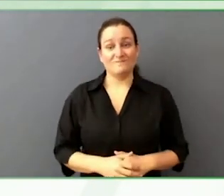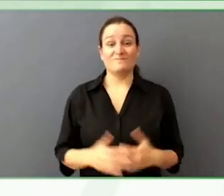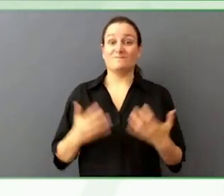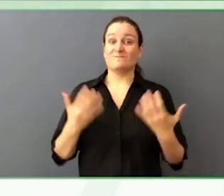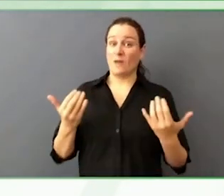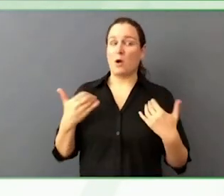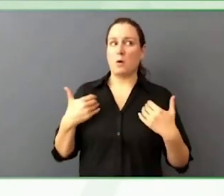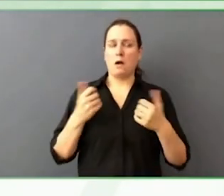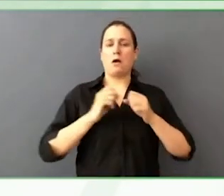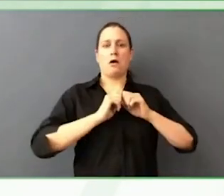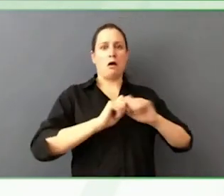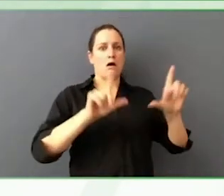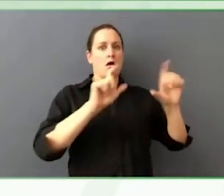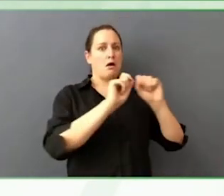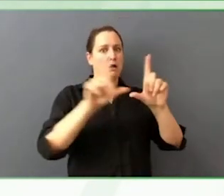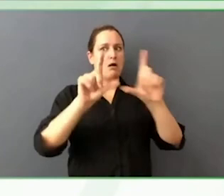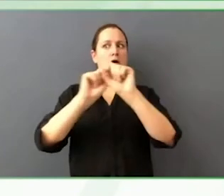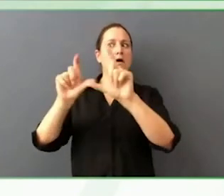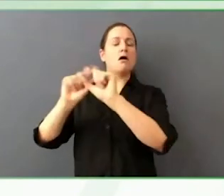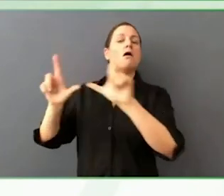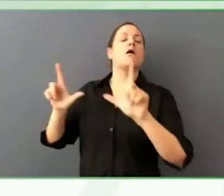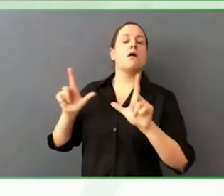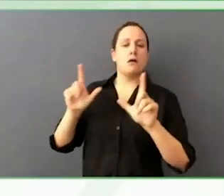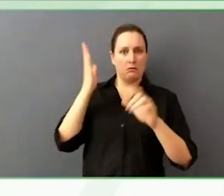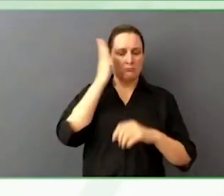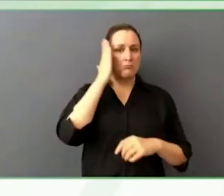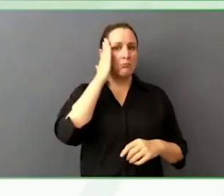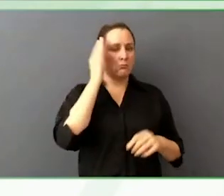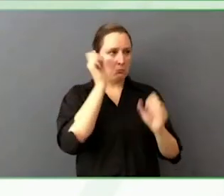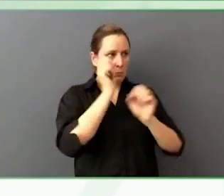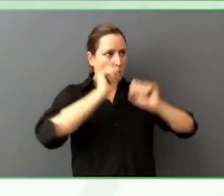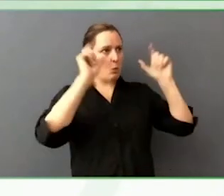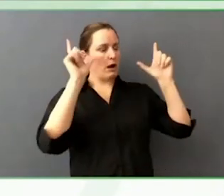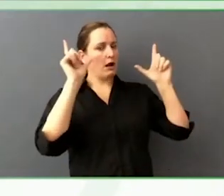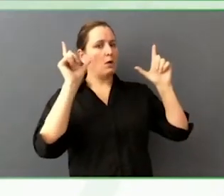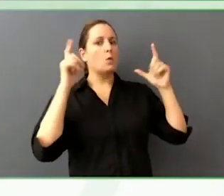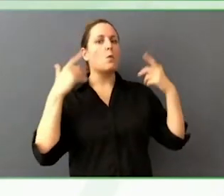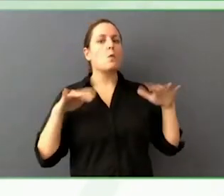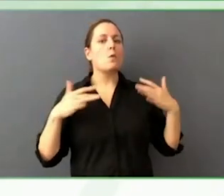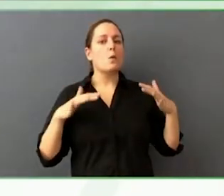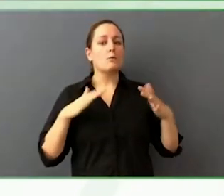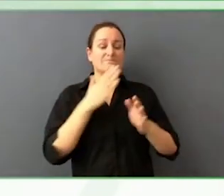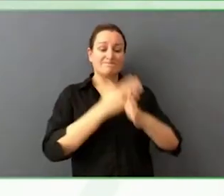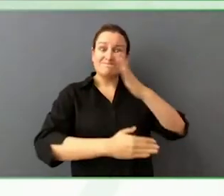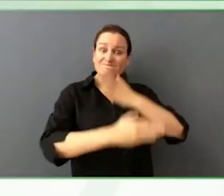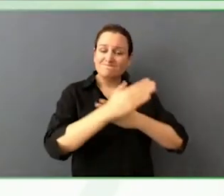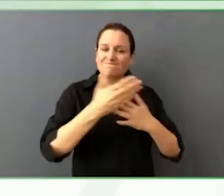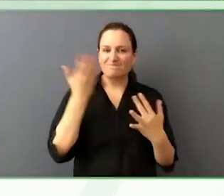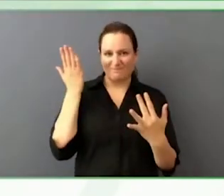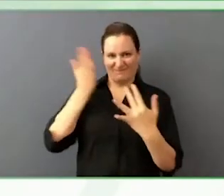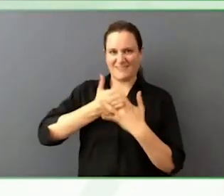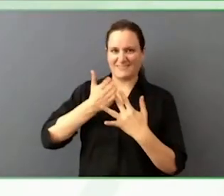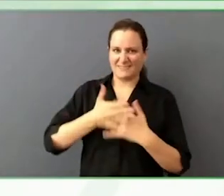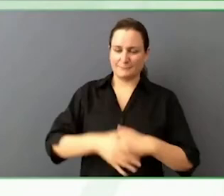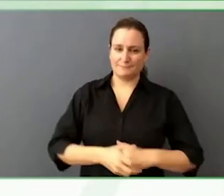accessibility, coming from a few things. One really big thing in the past couple of years has been social media.